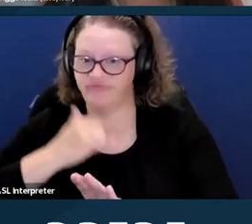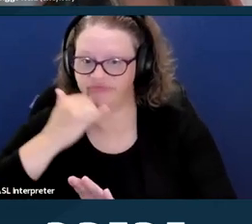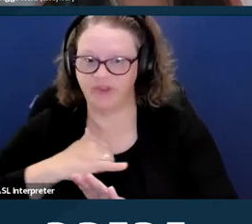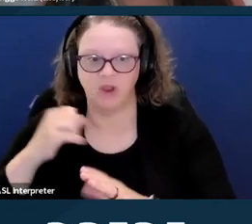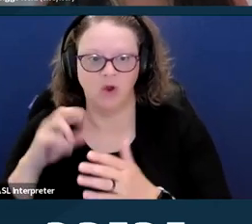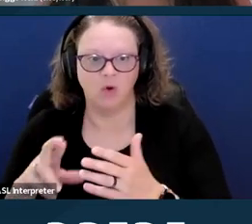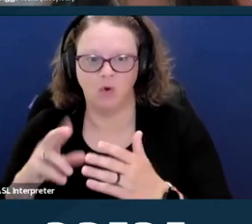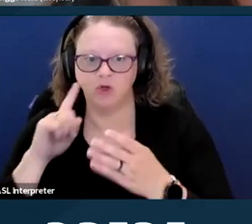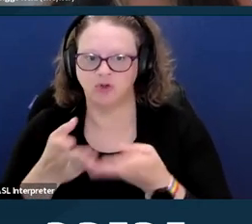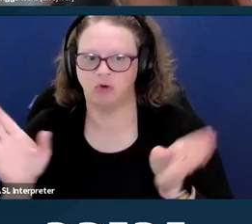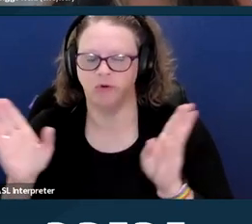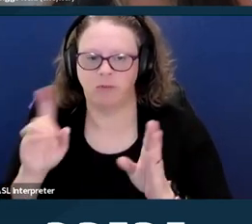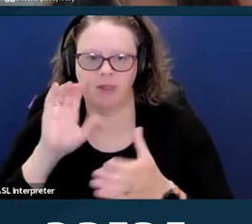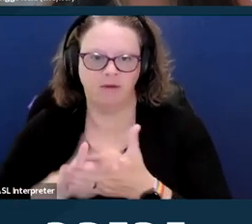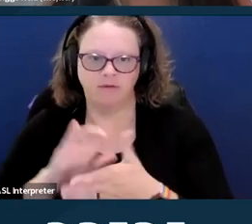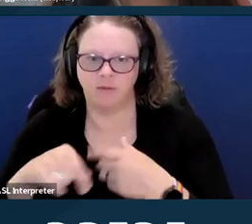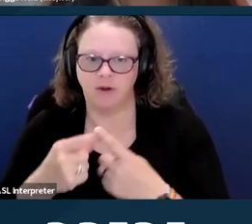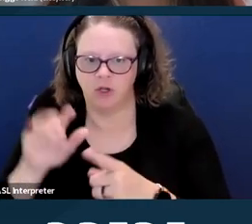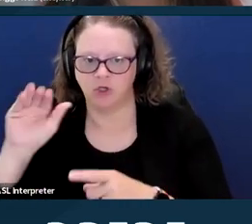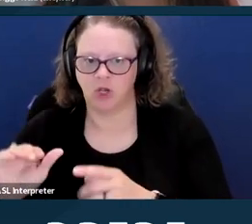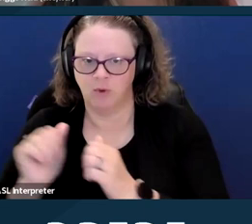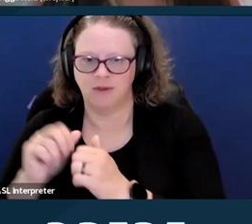with a disability cannot safely care for a child.